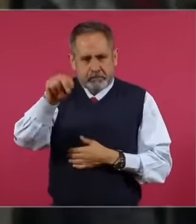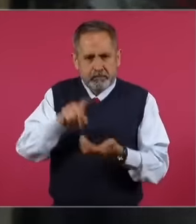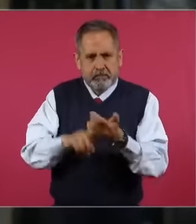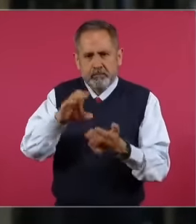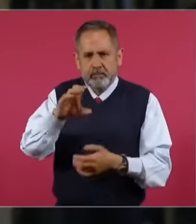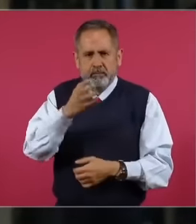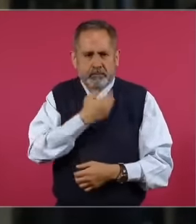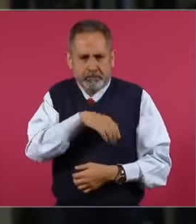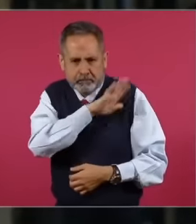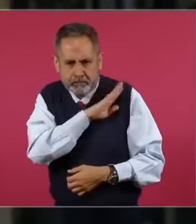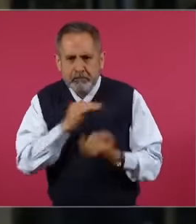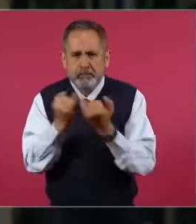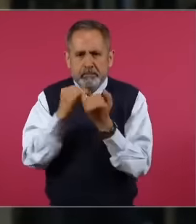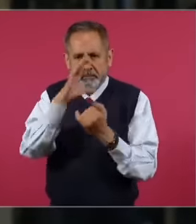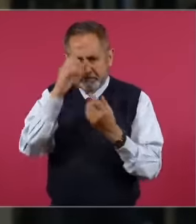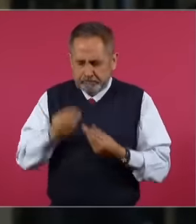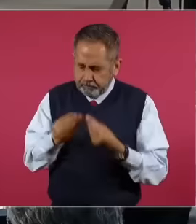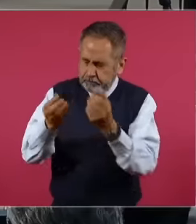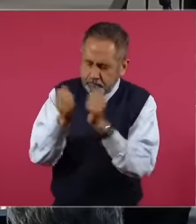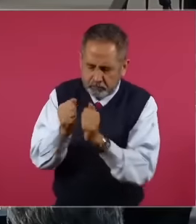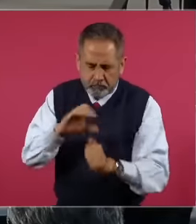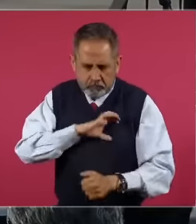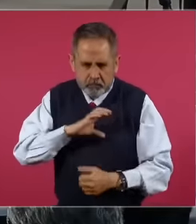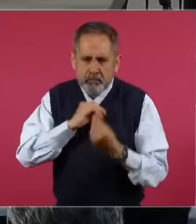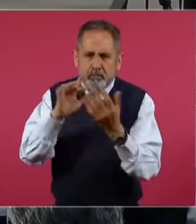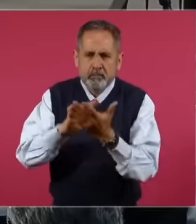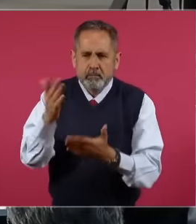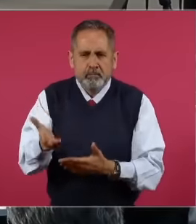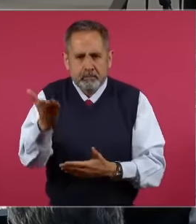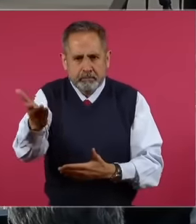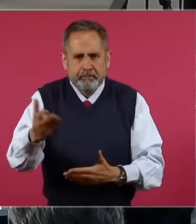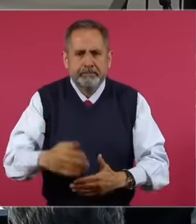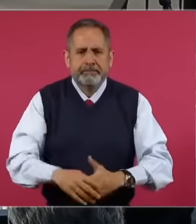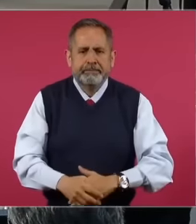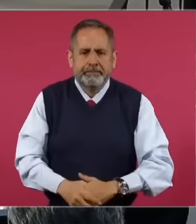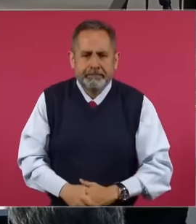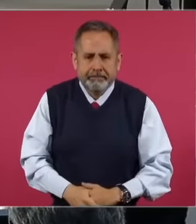as well as the photographs with great affection. Thank you very much, Mr. President. Well,